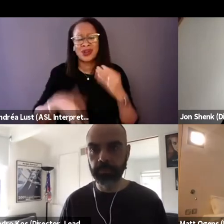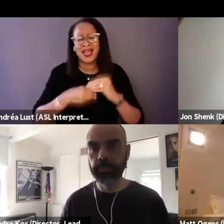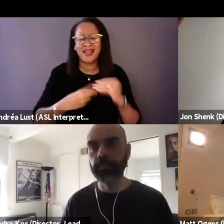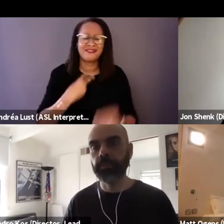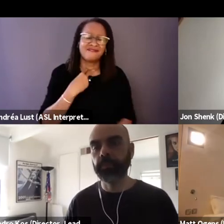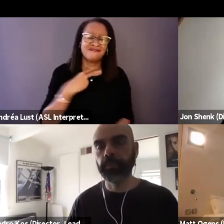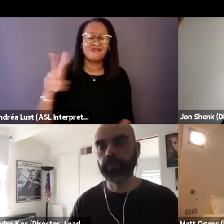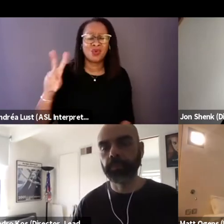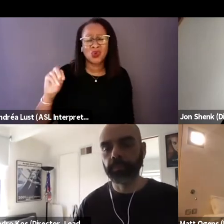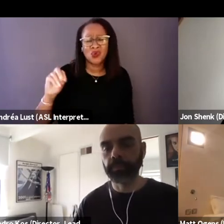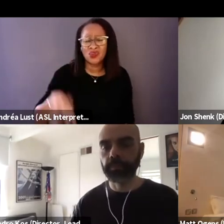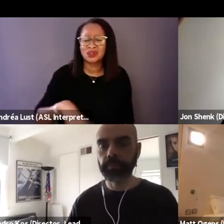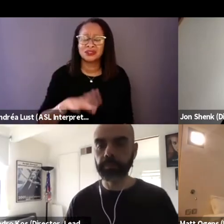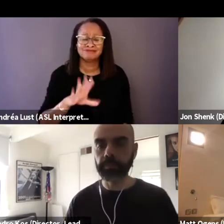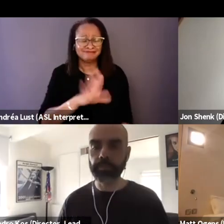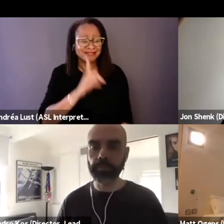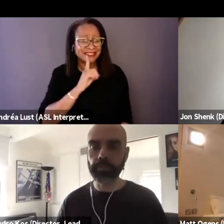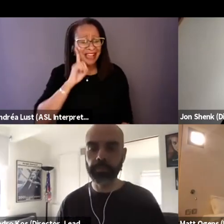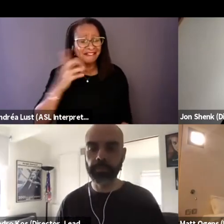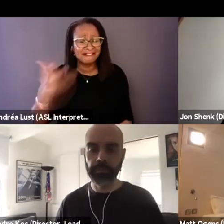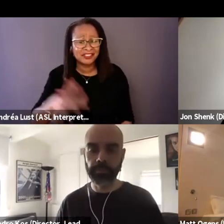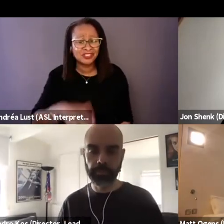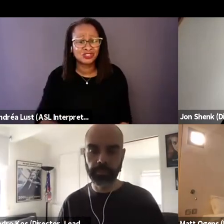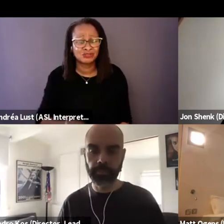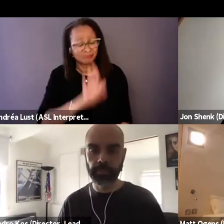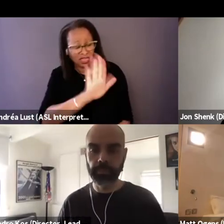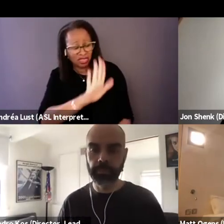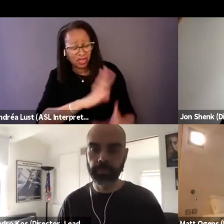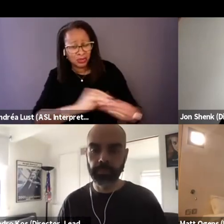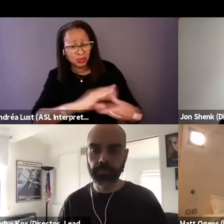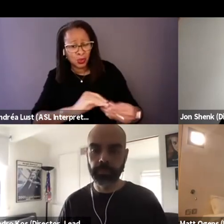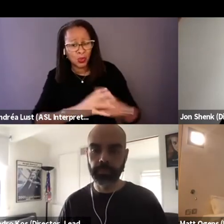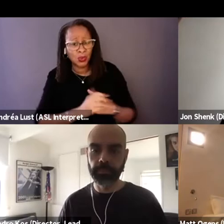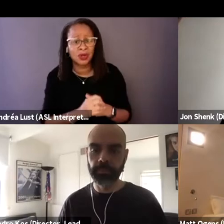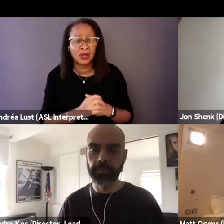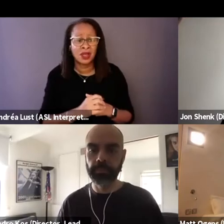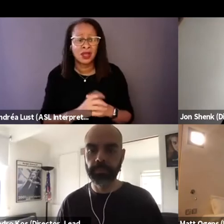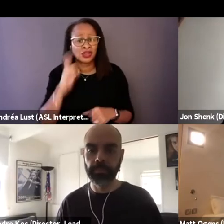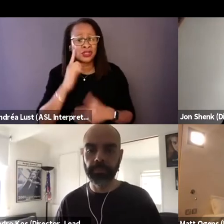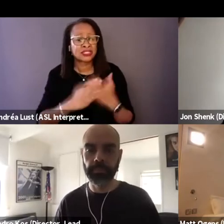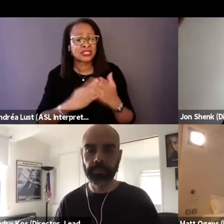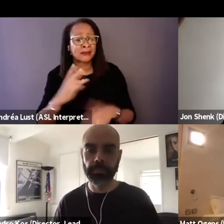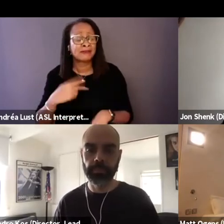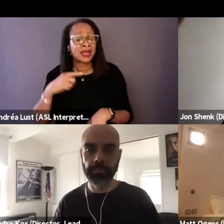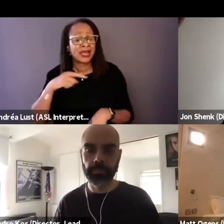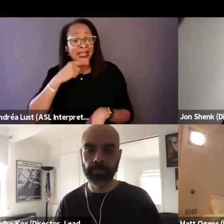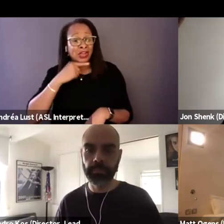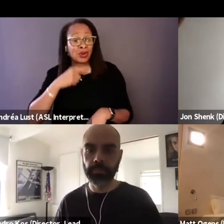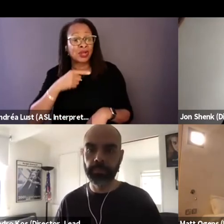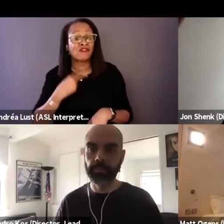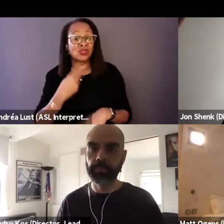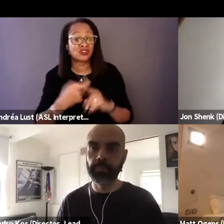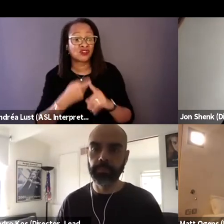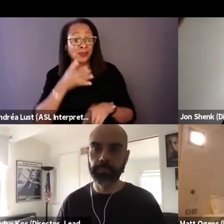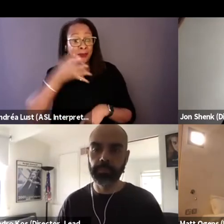It's their deaf, it's their story. You certainly hear some hearing voices in there from their parents and a few speaking people,